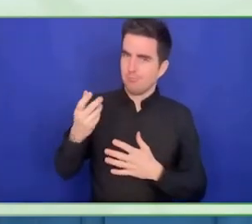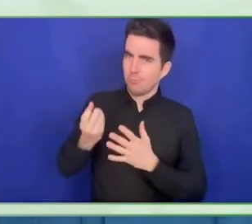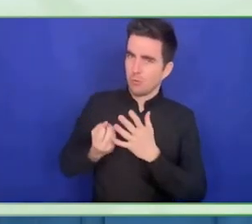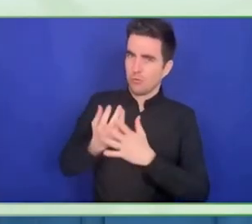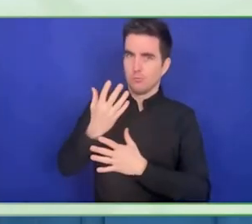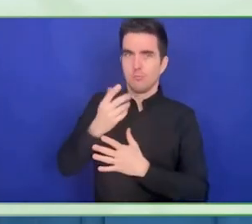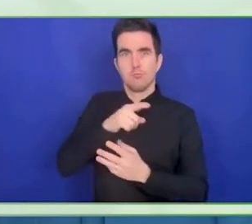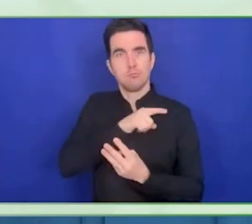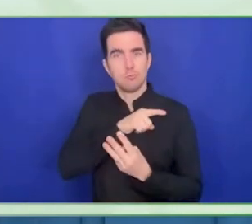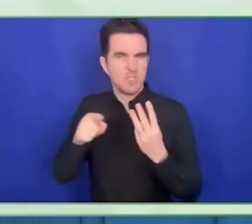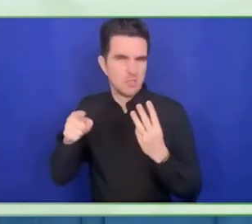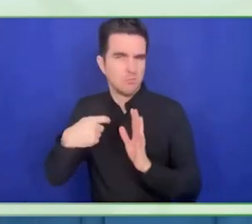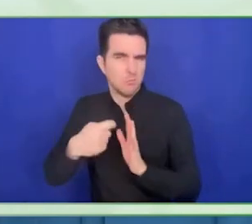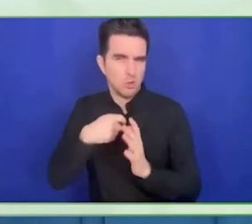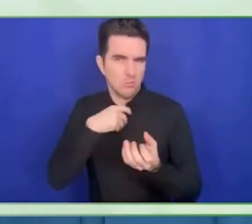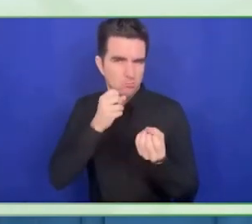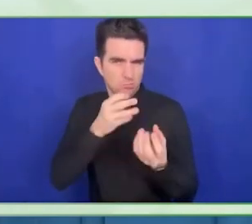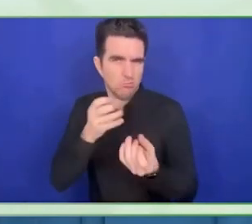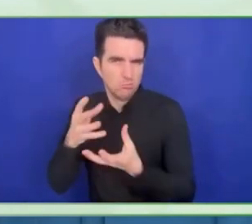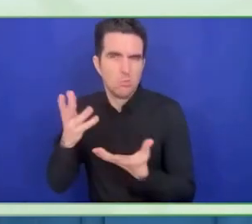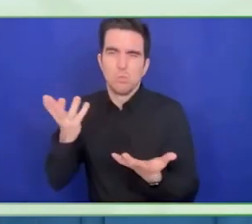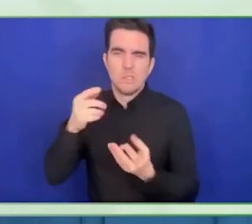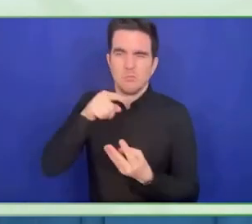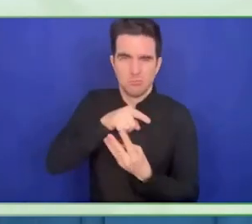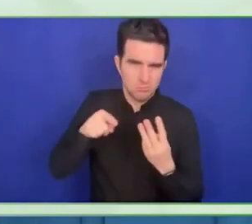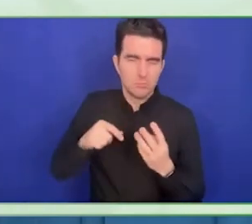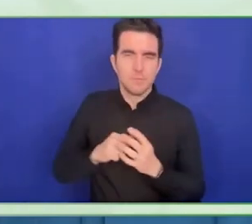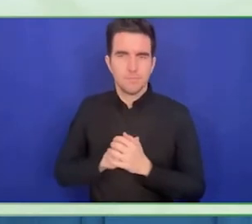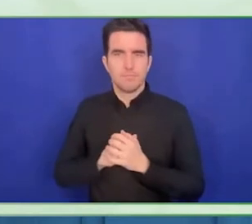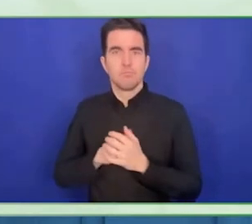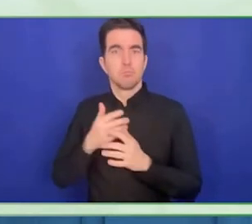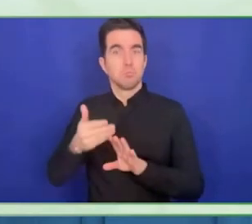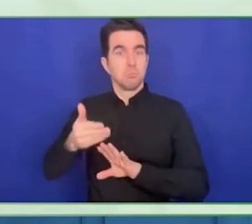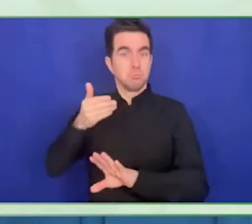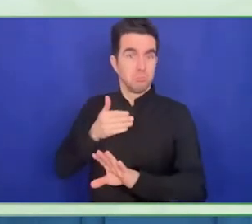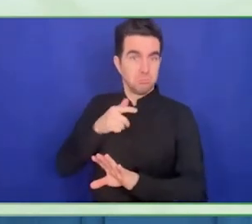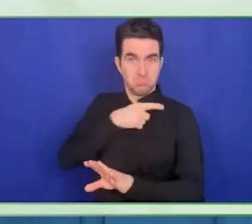groups, working to build those inclusive sustainable and visible communities.